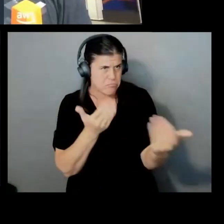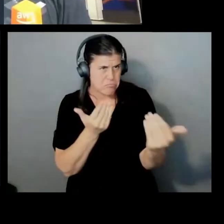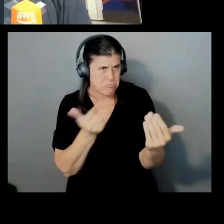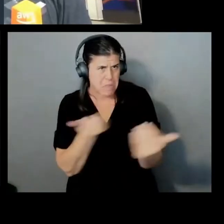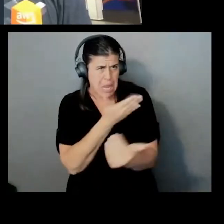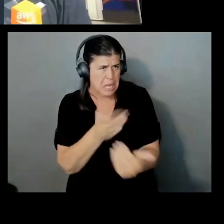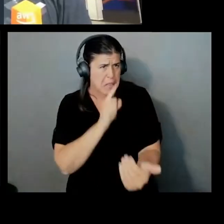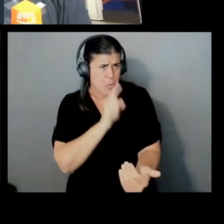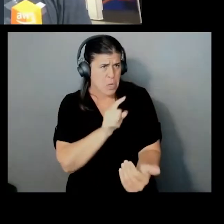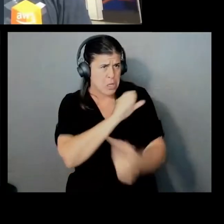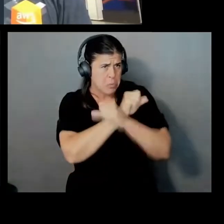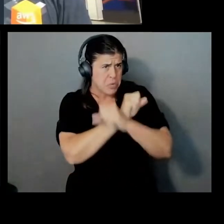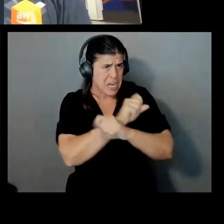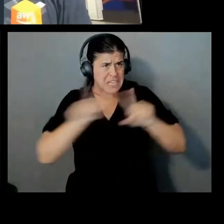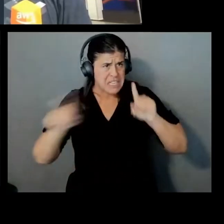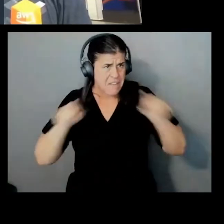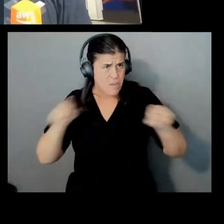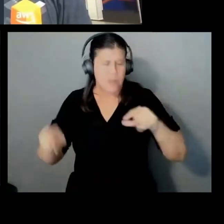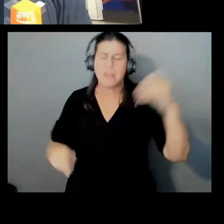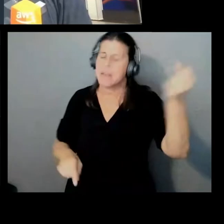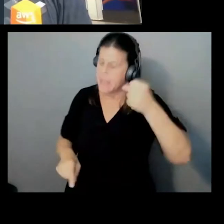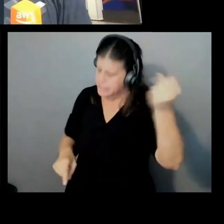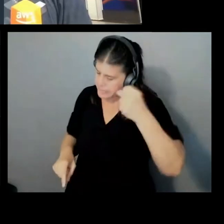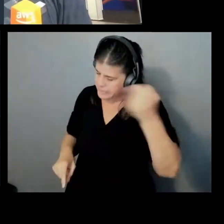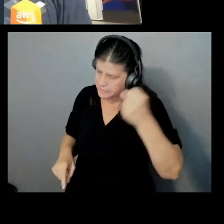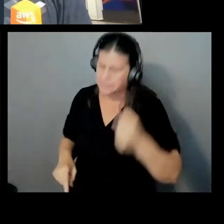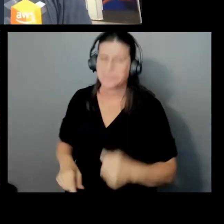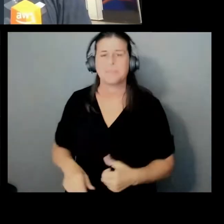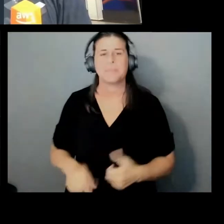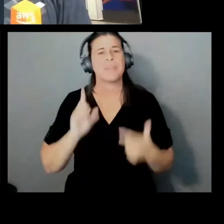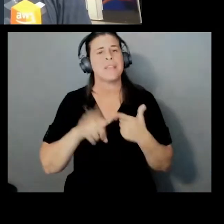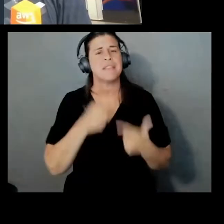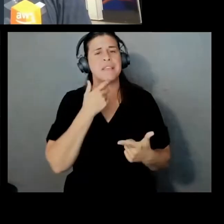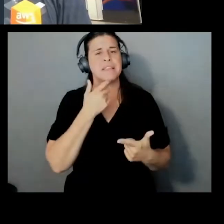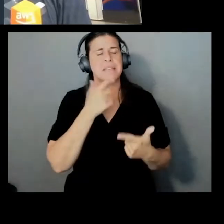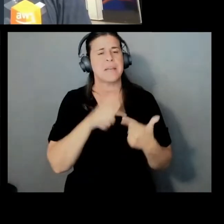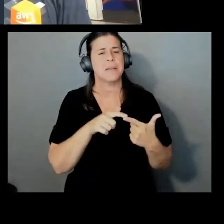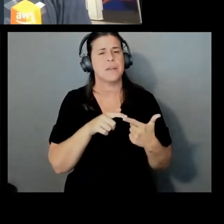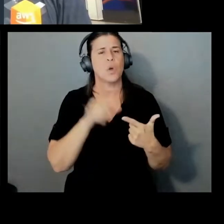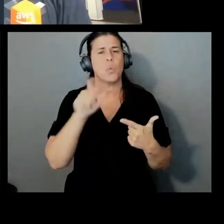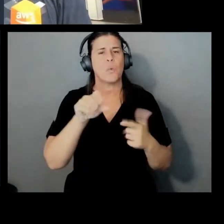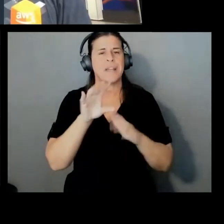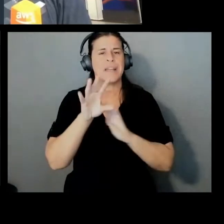And the answer was yes. And then they said, we need video conferencing. And that's-